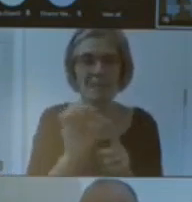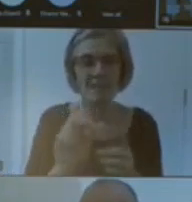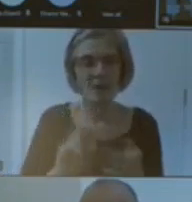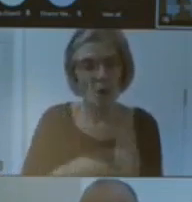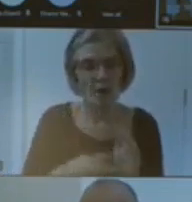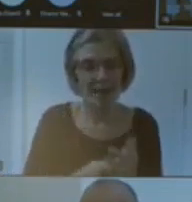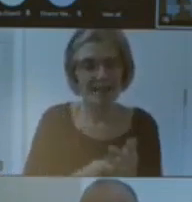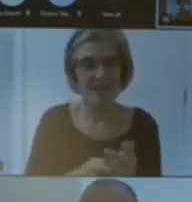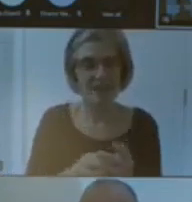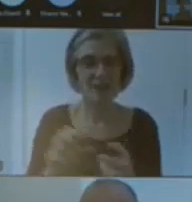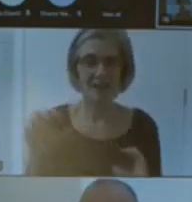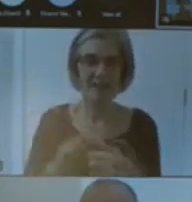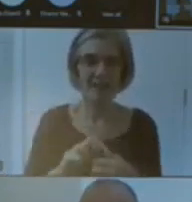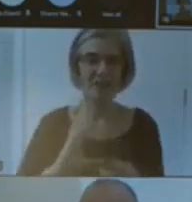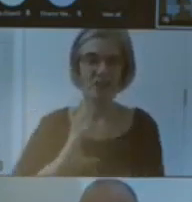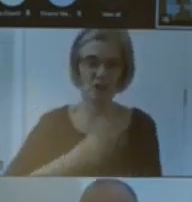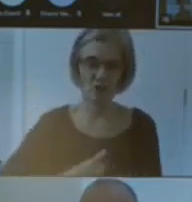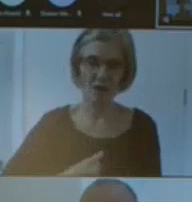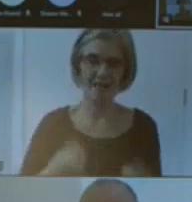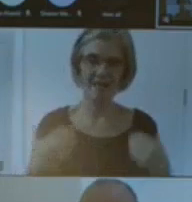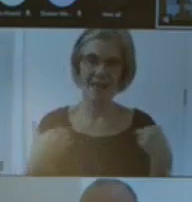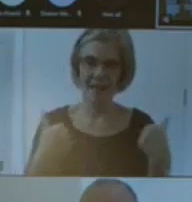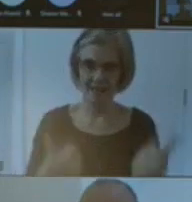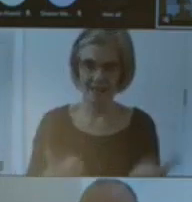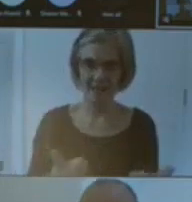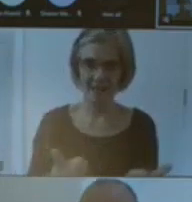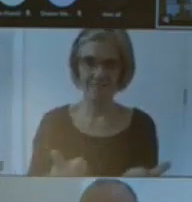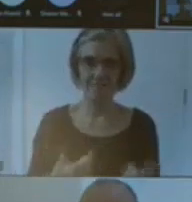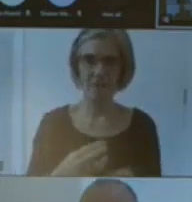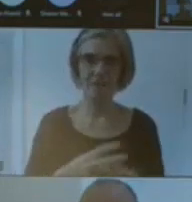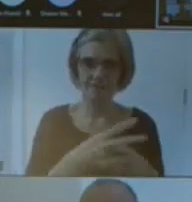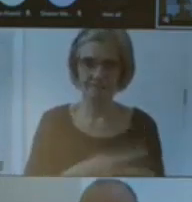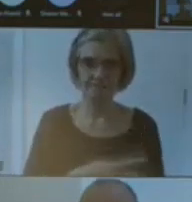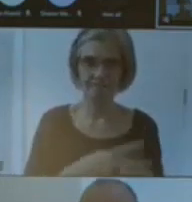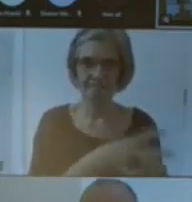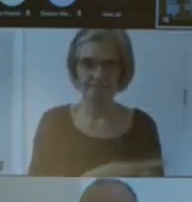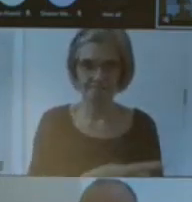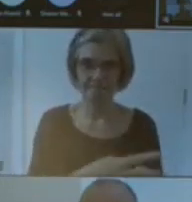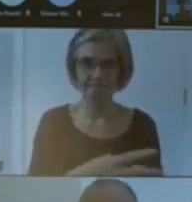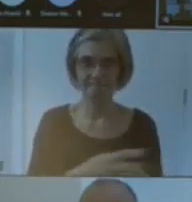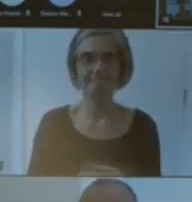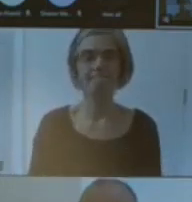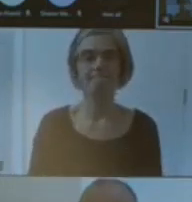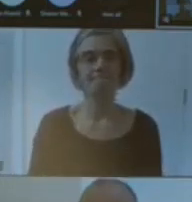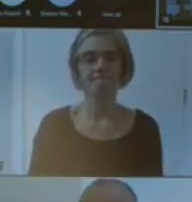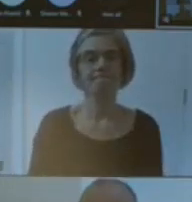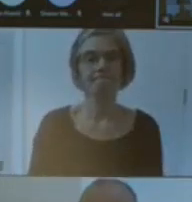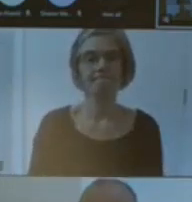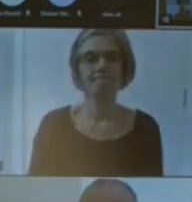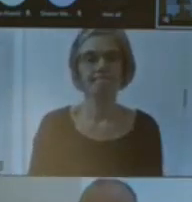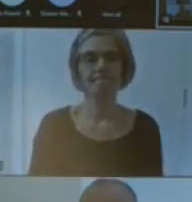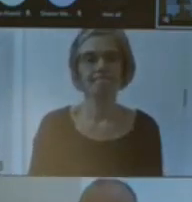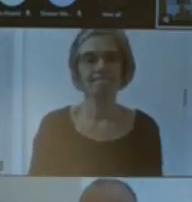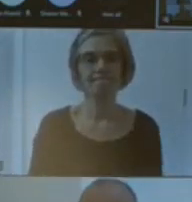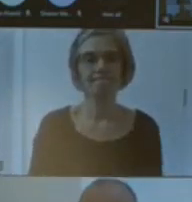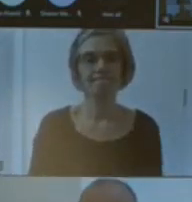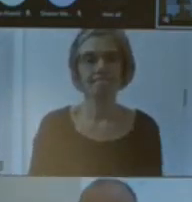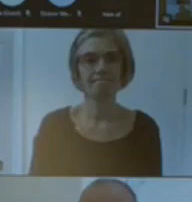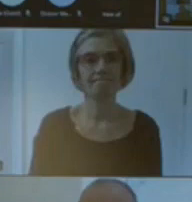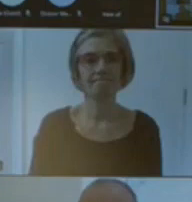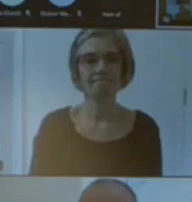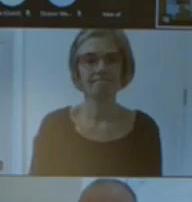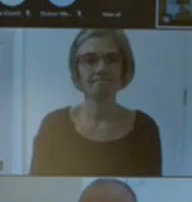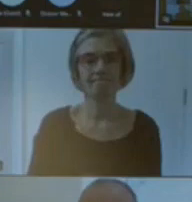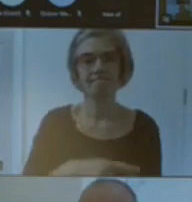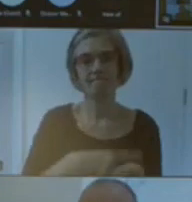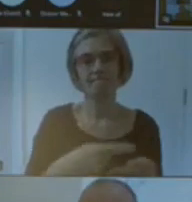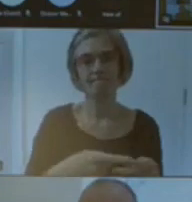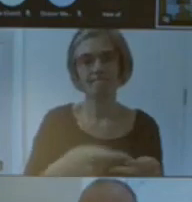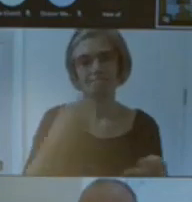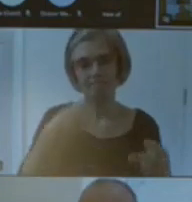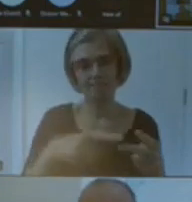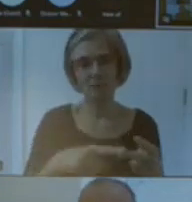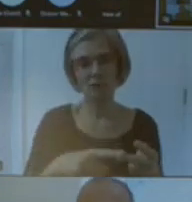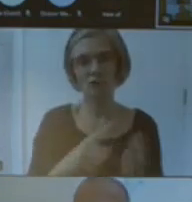healthare we've got we've got John pen John's the director of the Scottish Council of archives